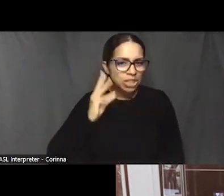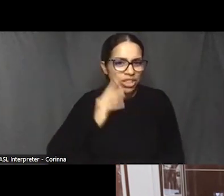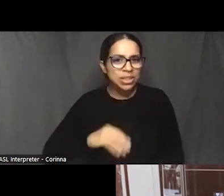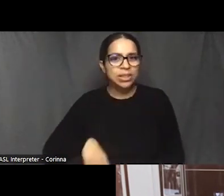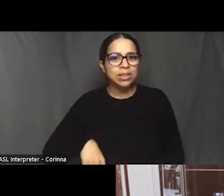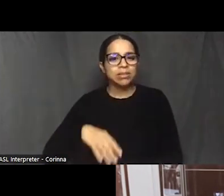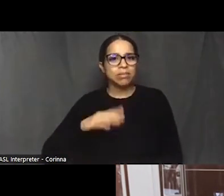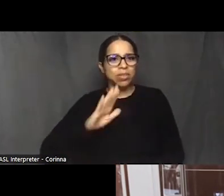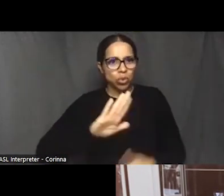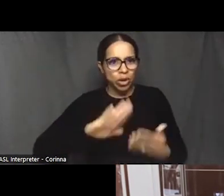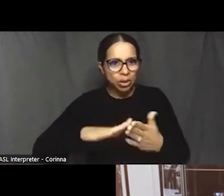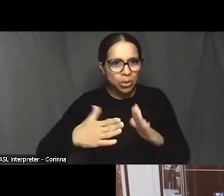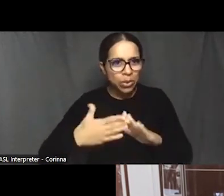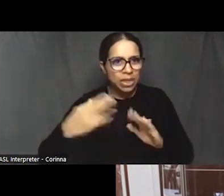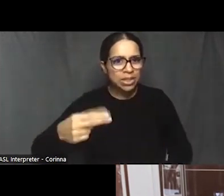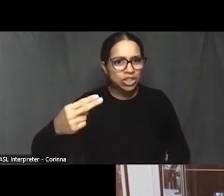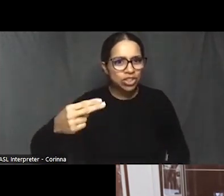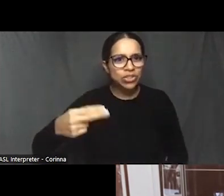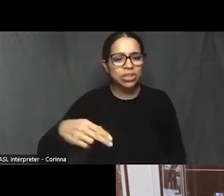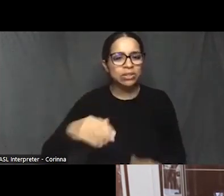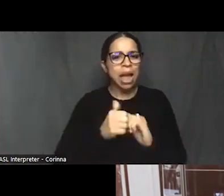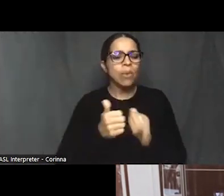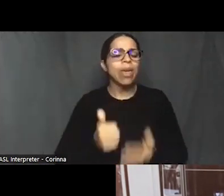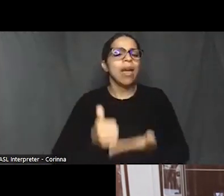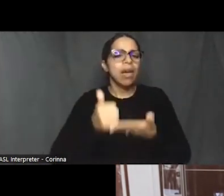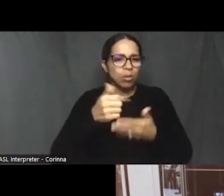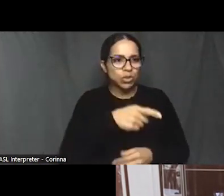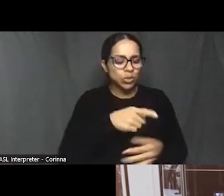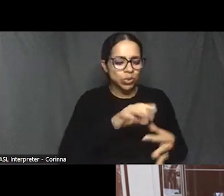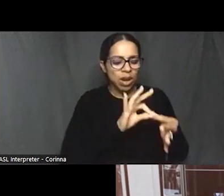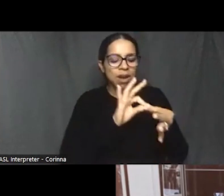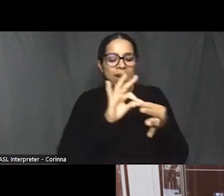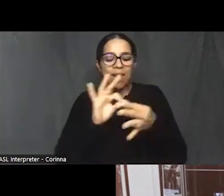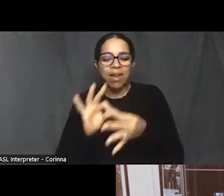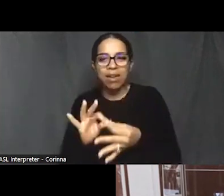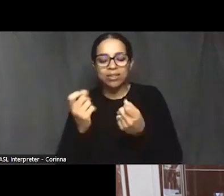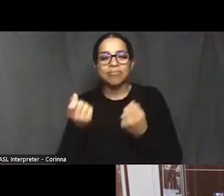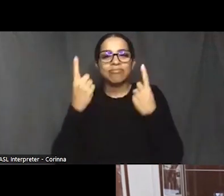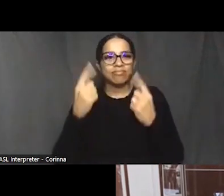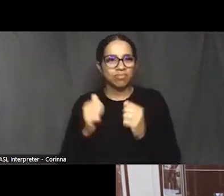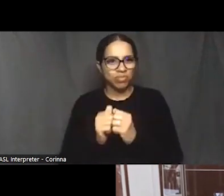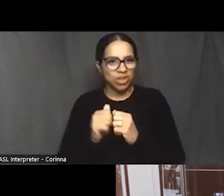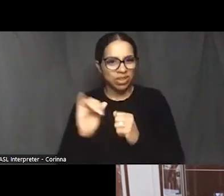you connect with the story that's told in eroding history. Sure.